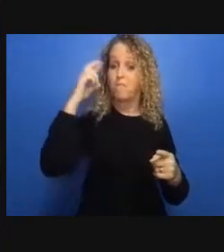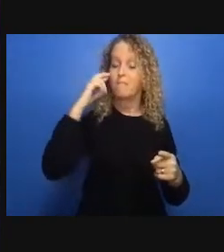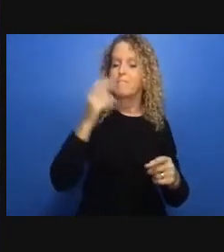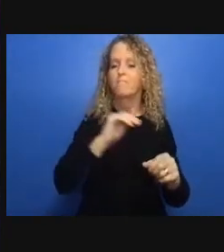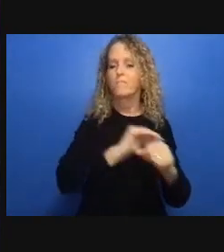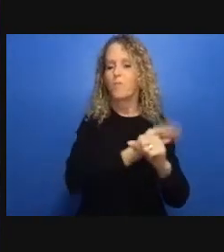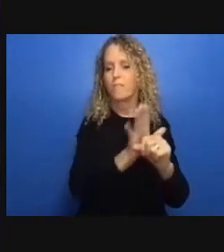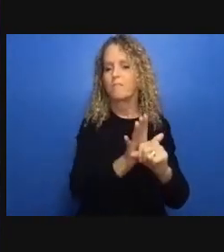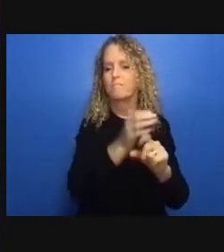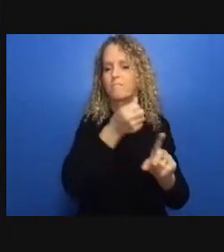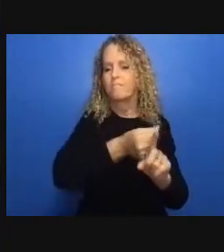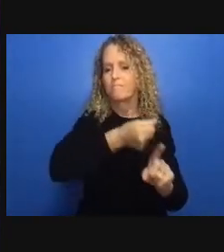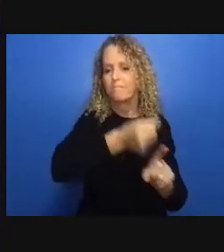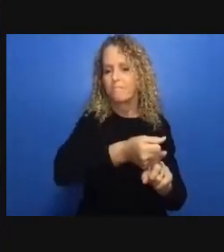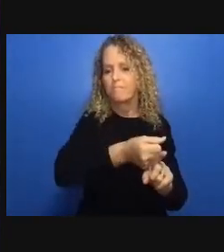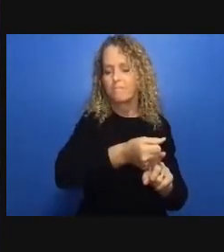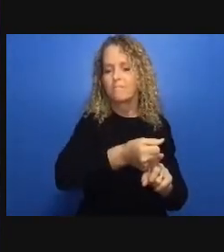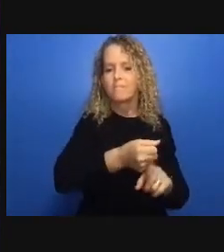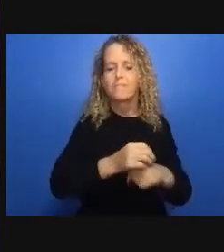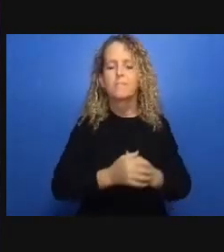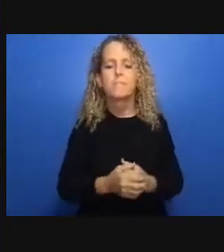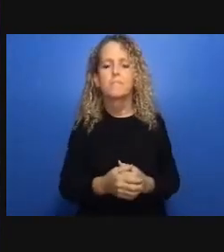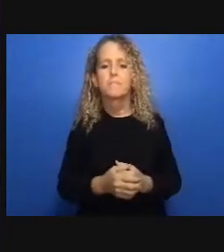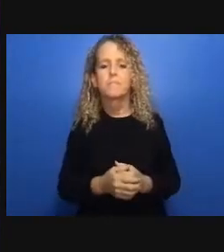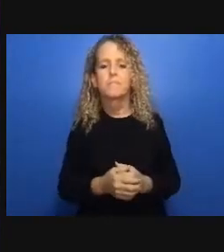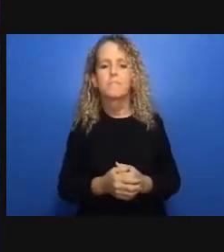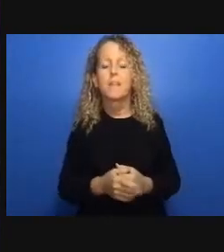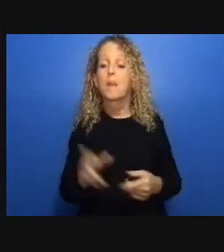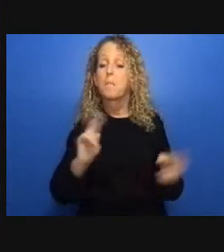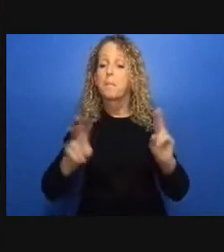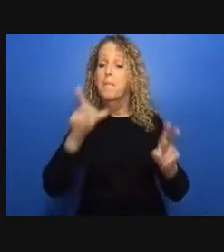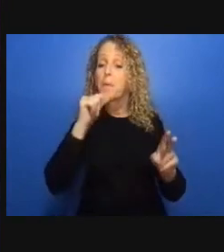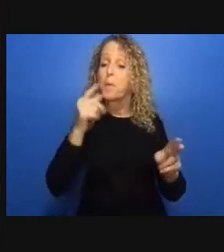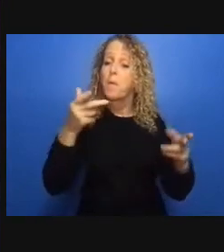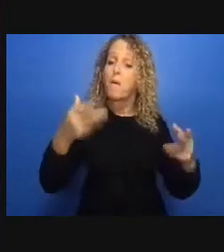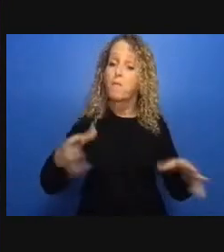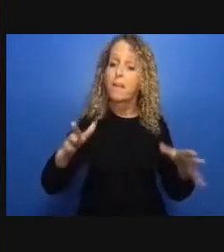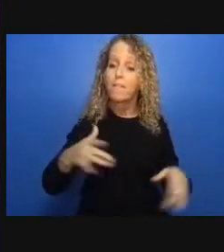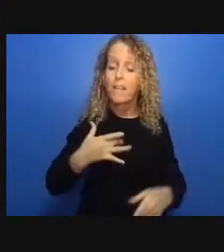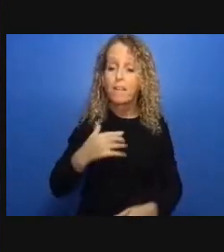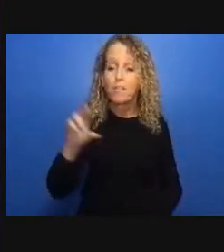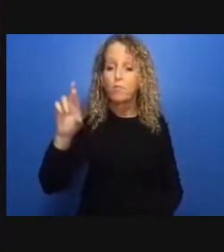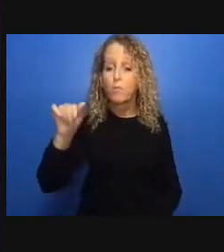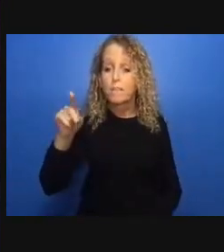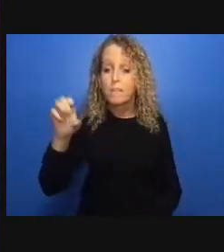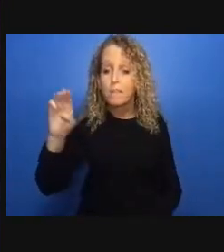going home to let alone their caregivers potential lack of homeschool teaching ability and equipment